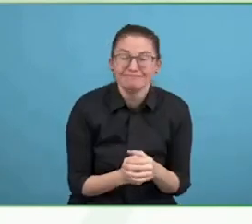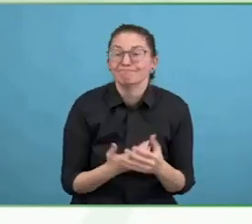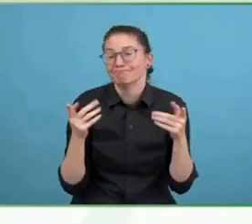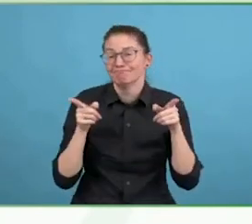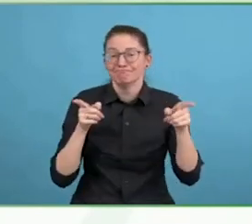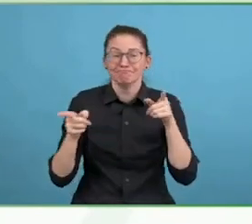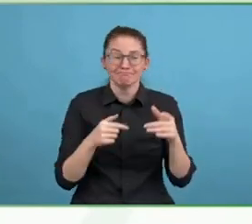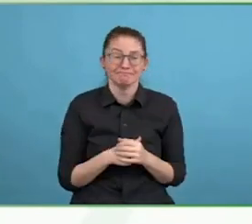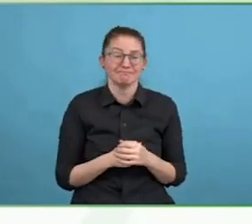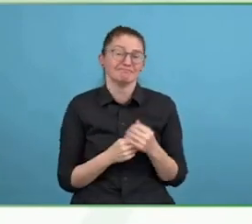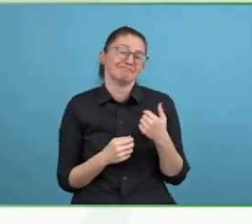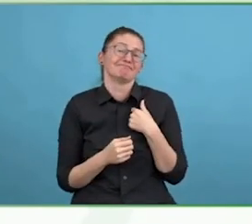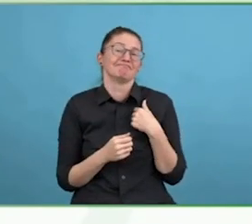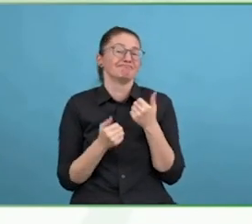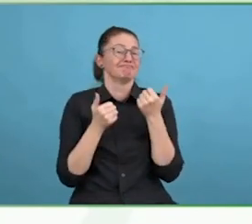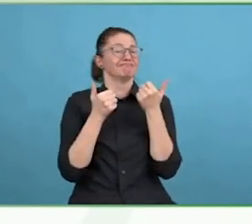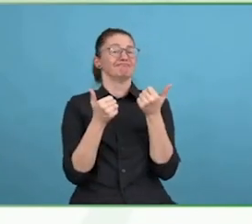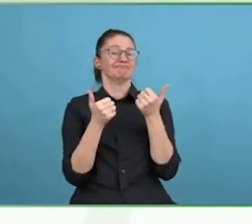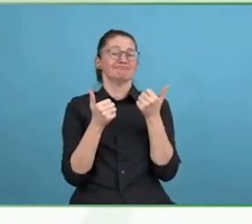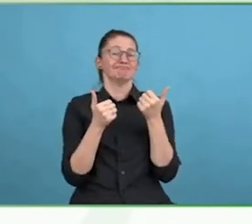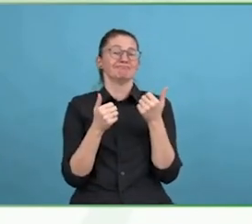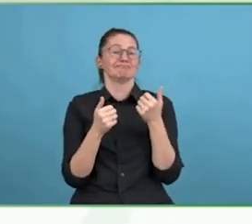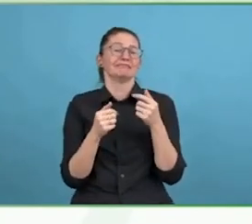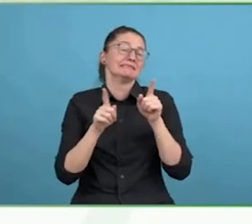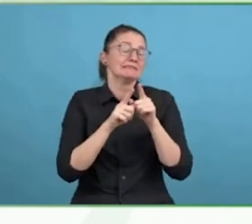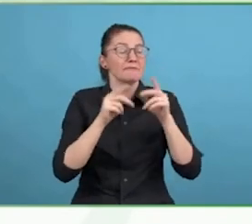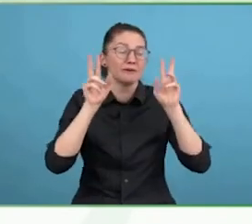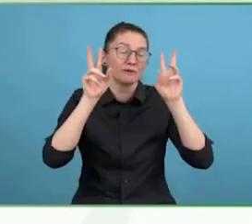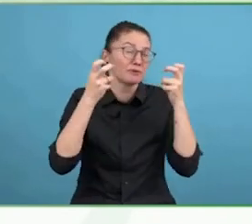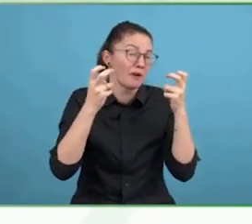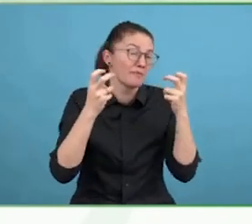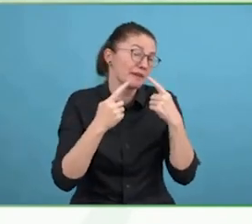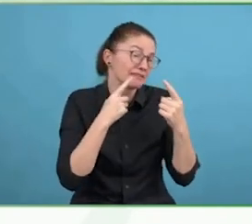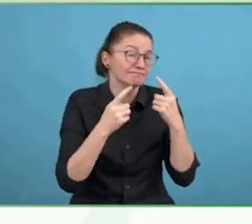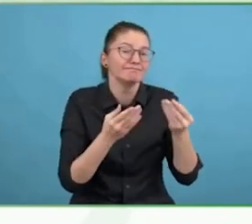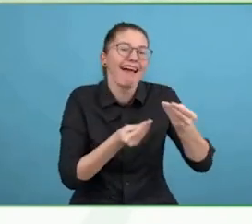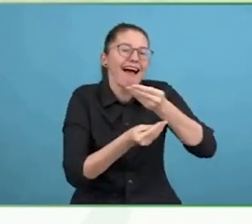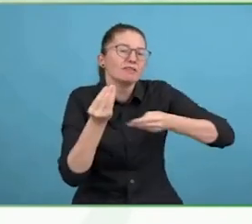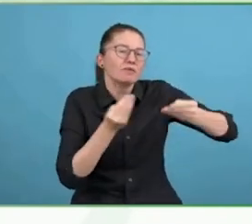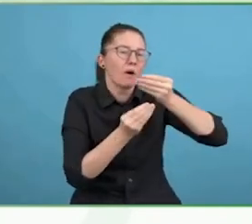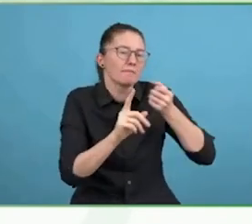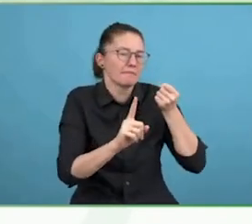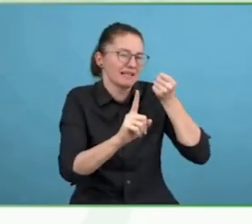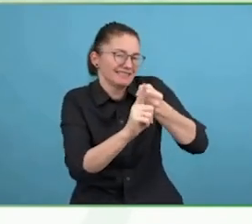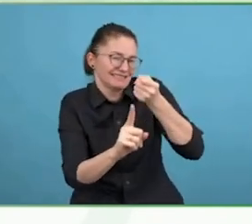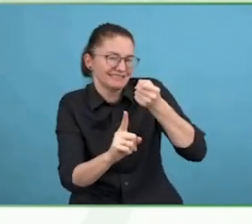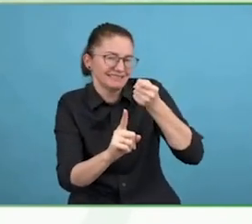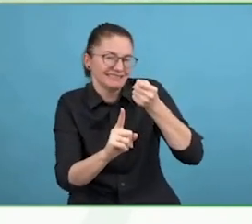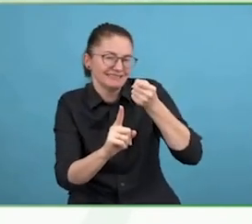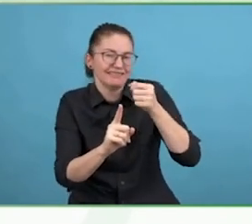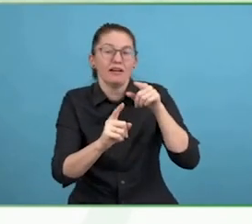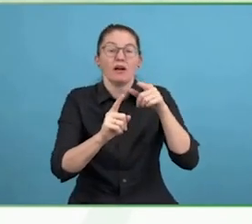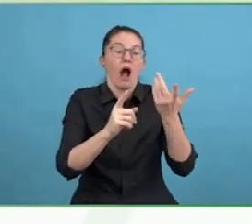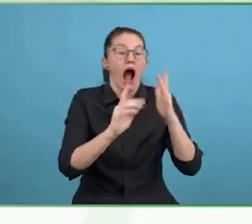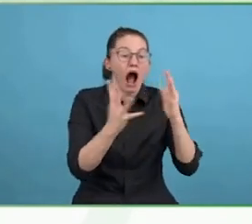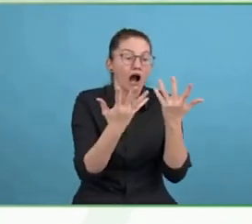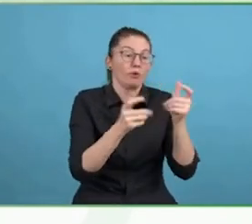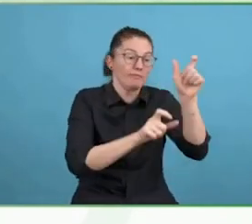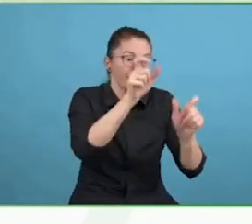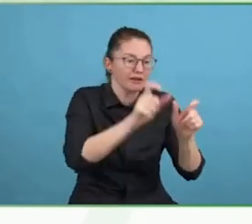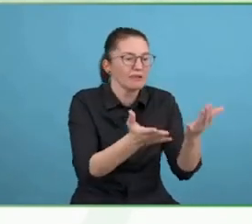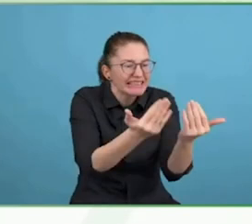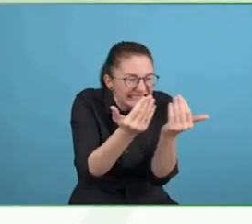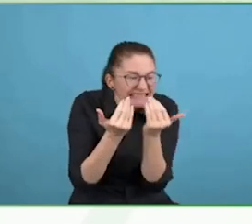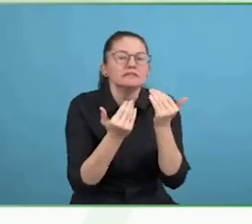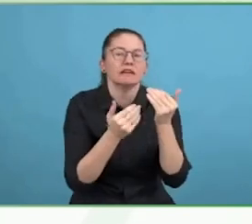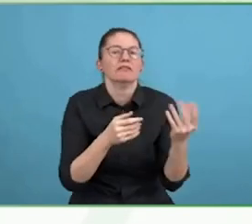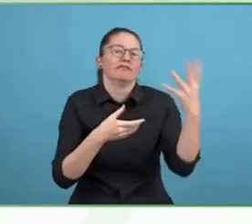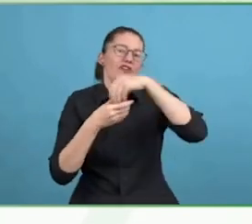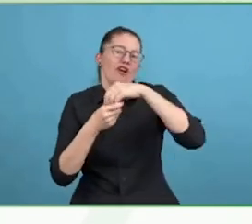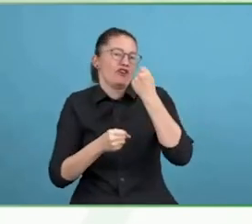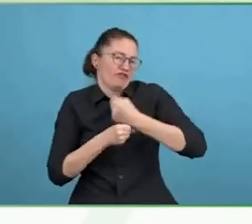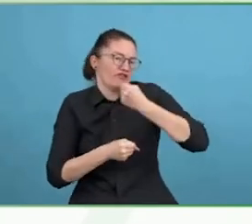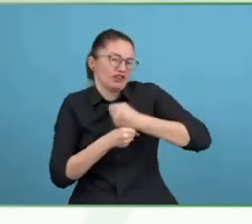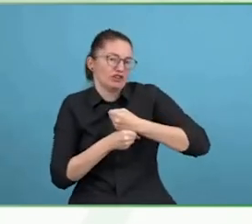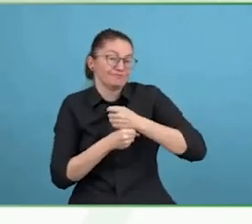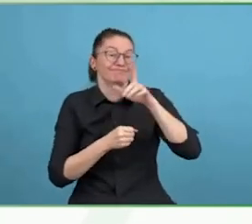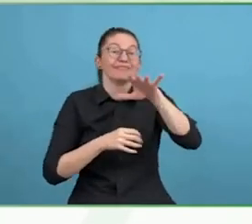1 year in hospital, I spent 46 days and could only communicate by blinking while I was in intensive care